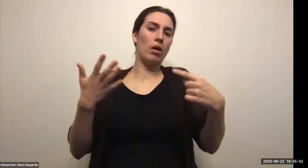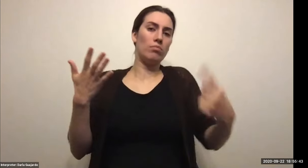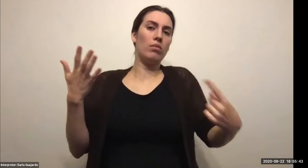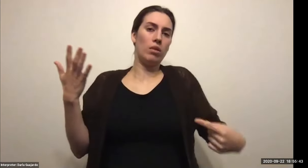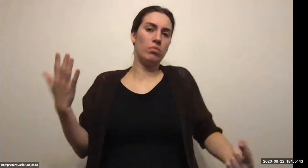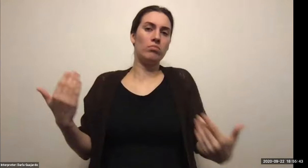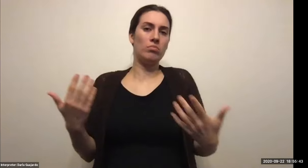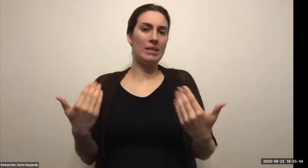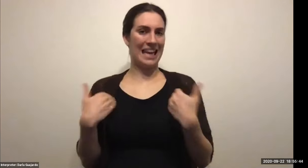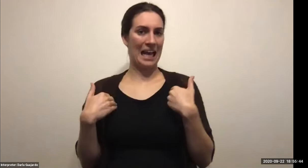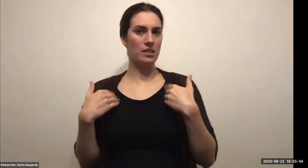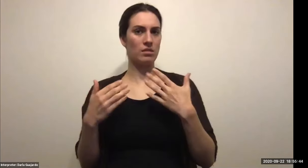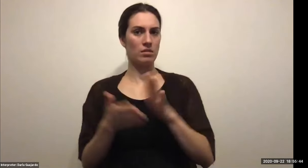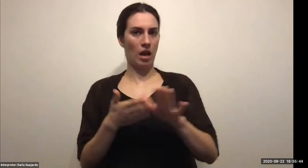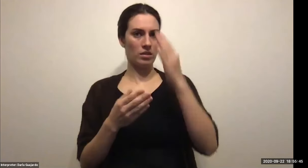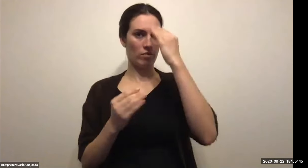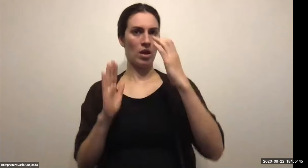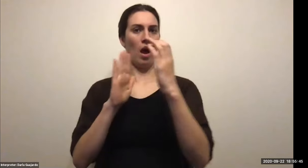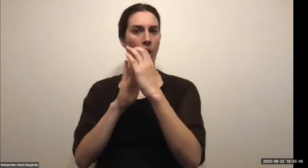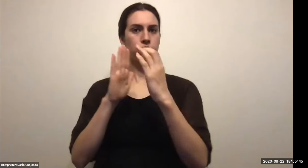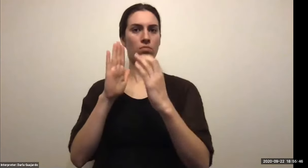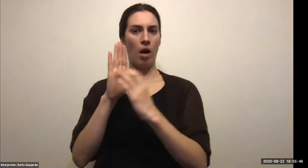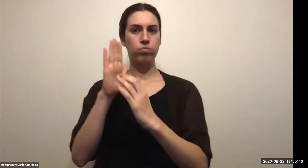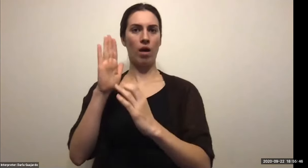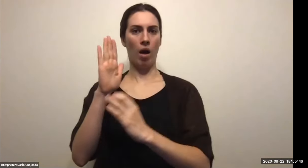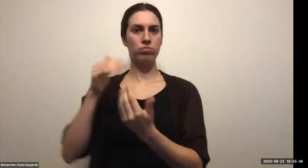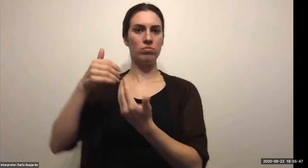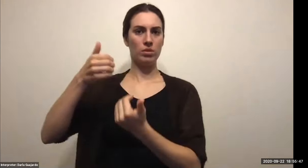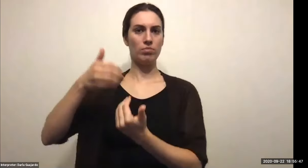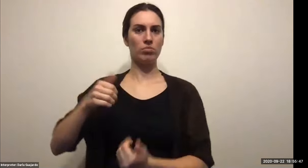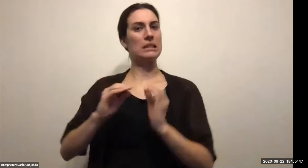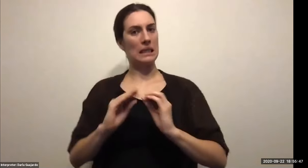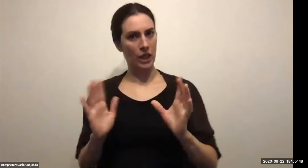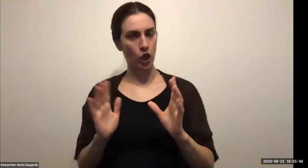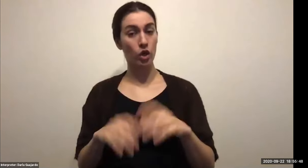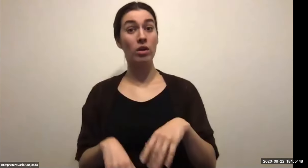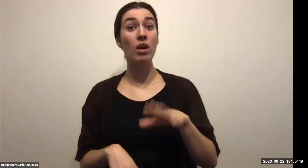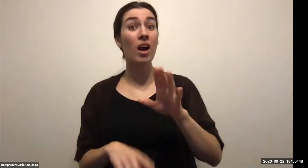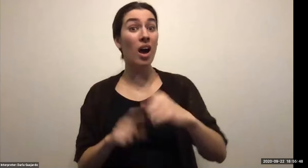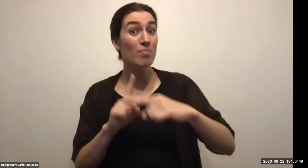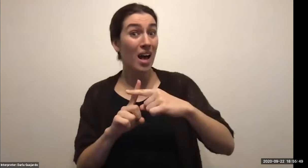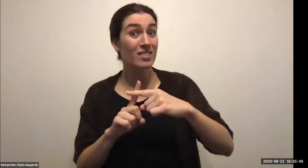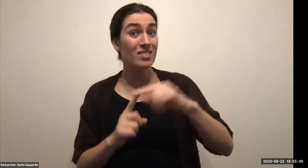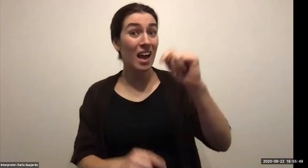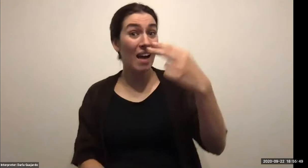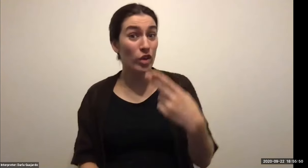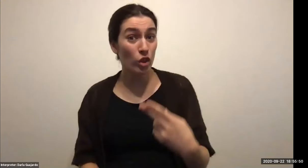Keith Wolling: Wear midterms. But now you're on semester. So that was a big decision by it and it was a very good one. But freshmen are finding your way.